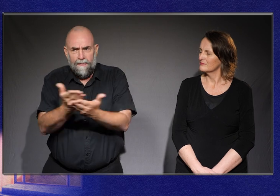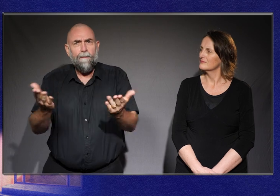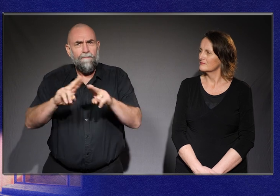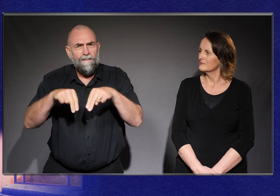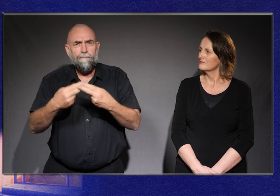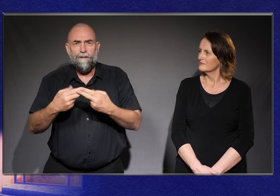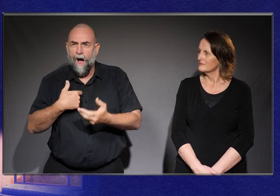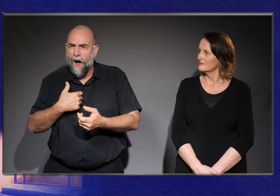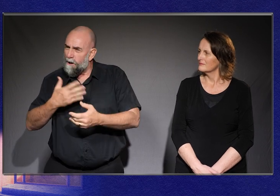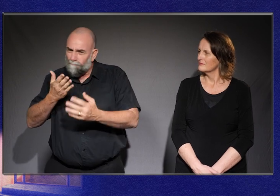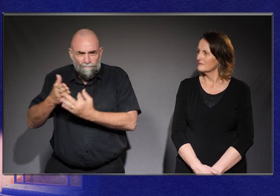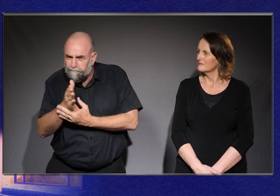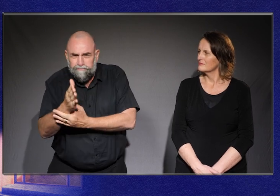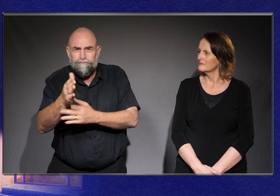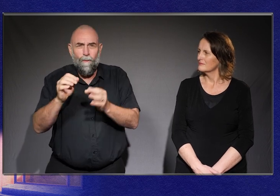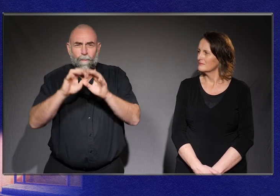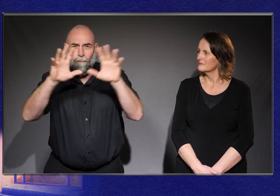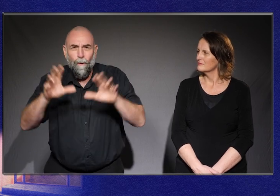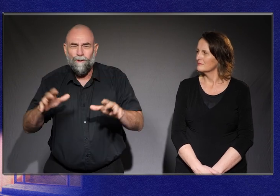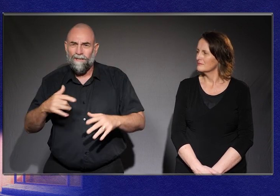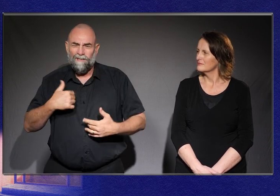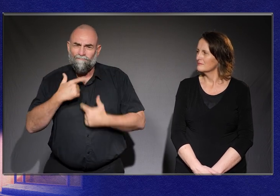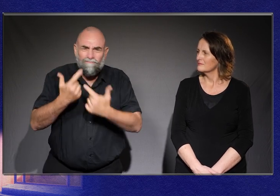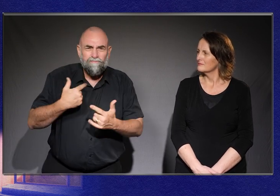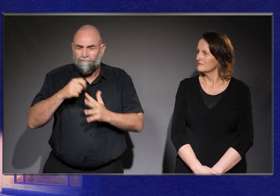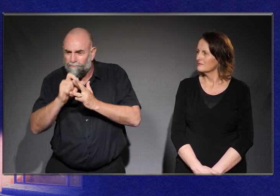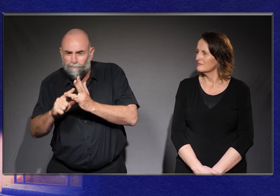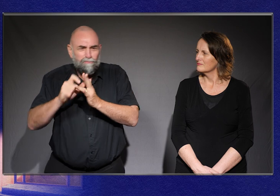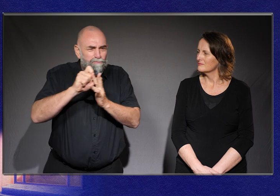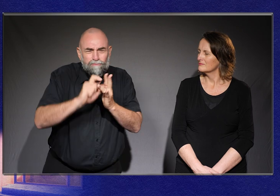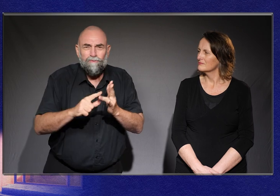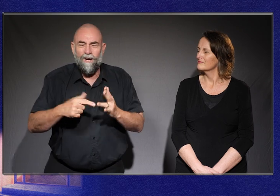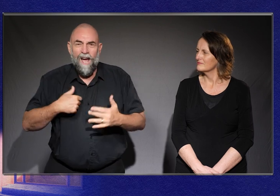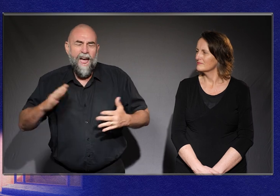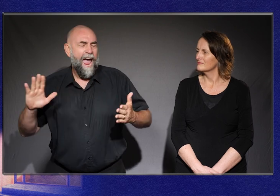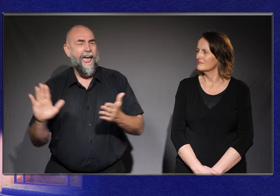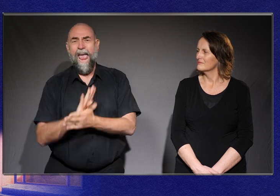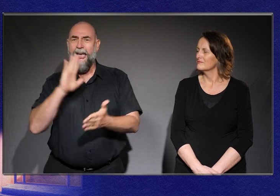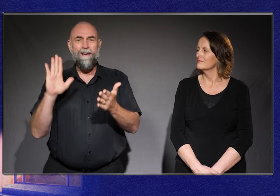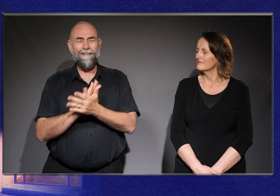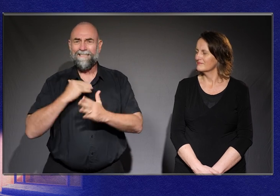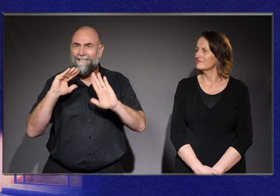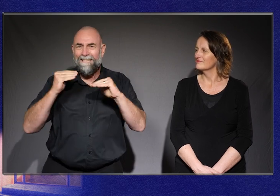Crashing through the bush, bumped, bruised and deliriously happy.